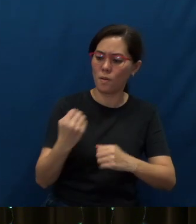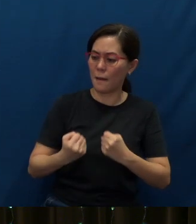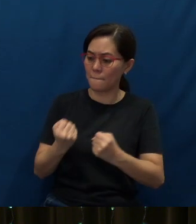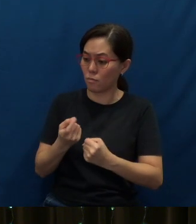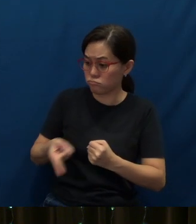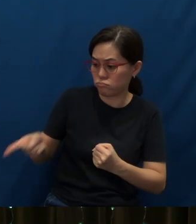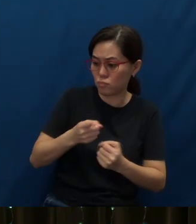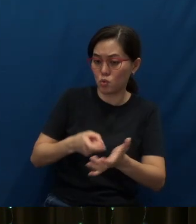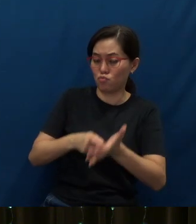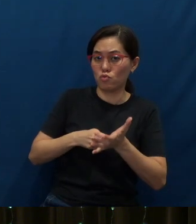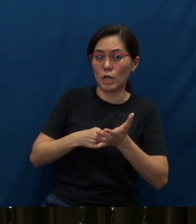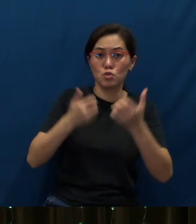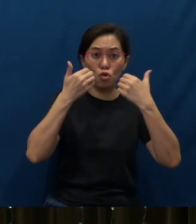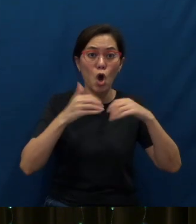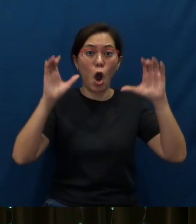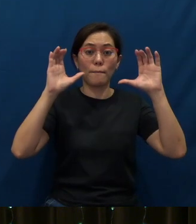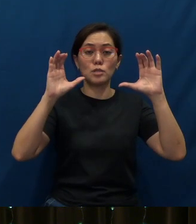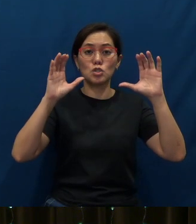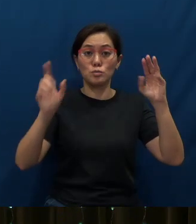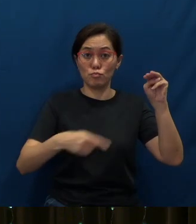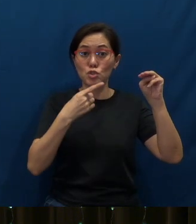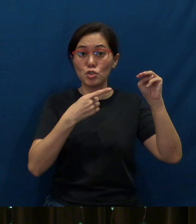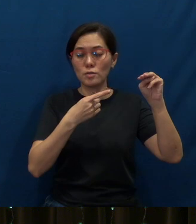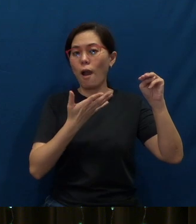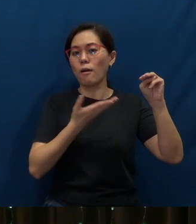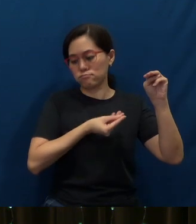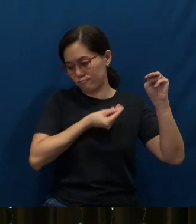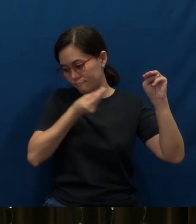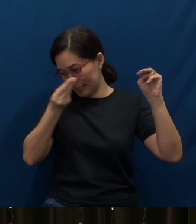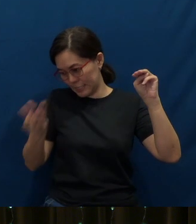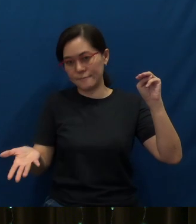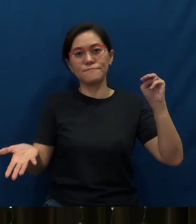to accomplish the mission would be given to them.